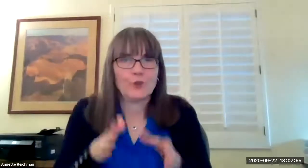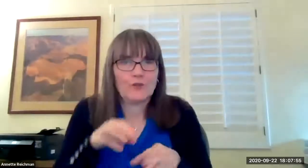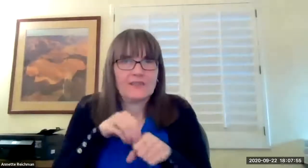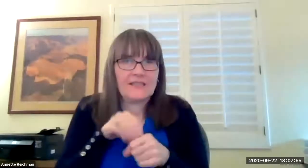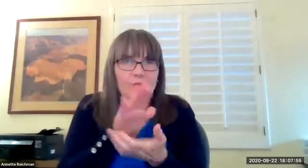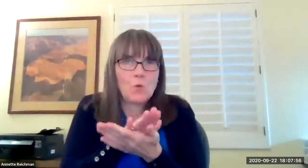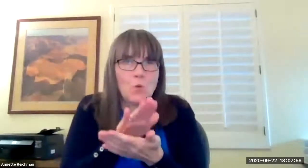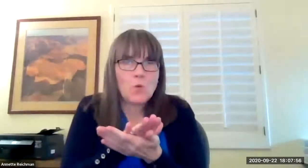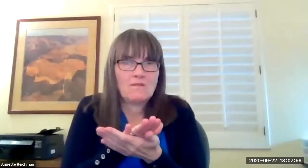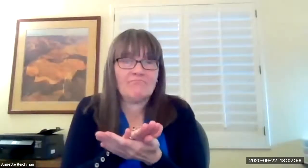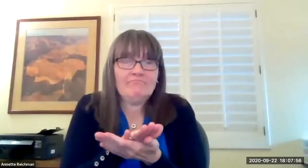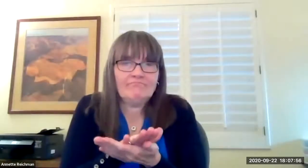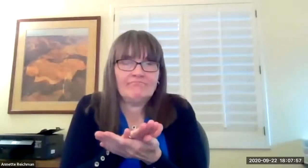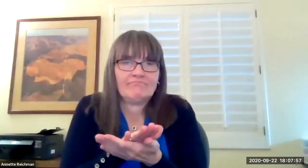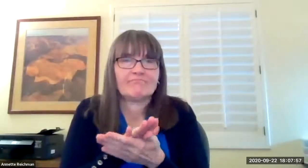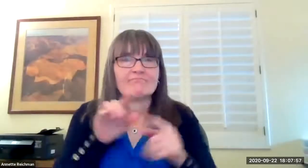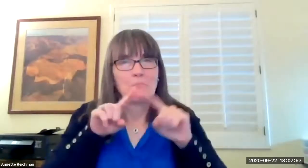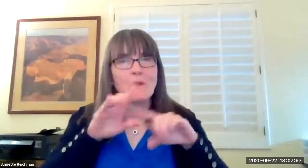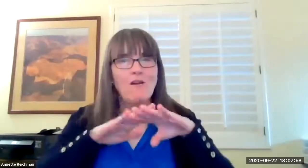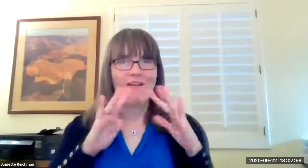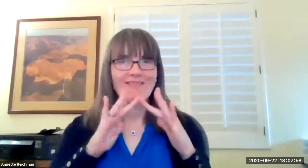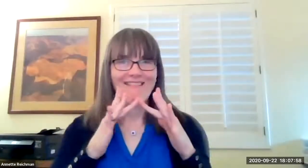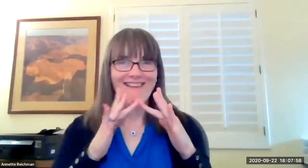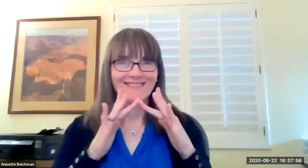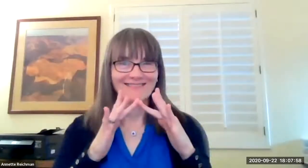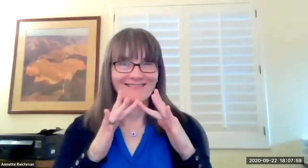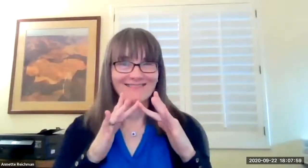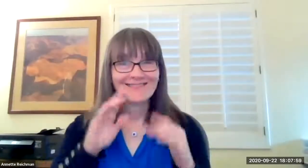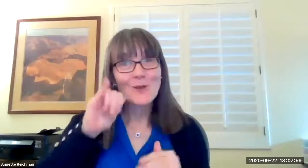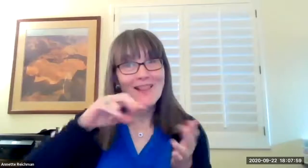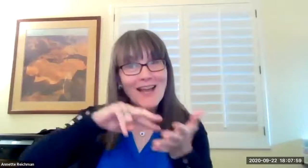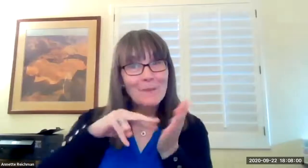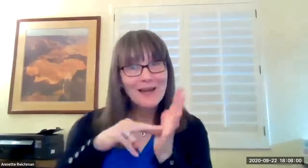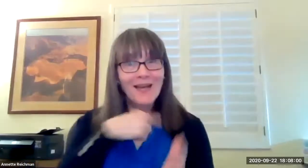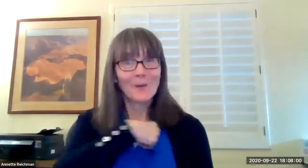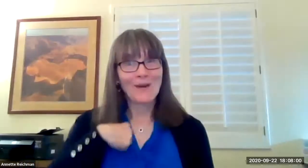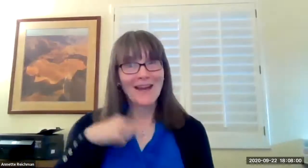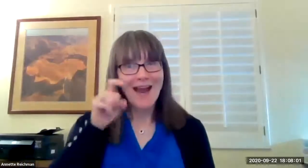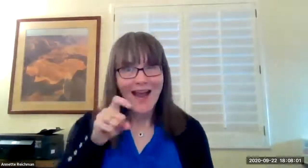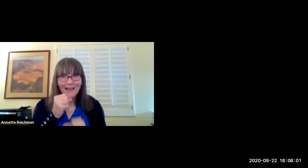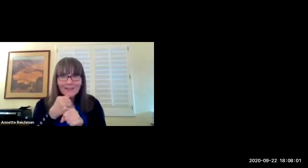were going to be different as if we were in person